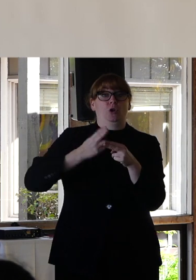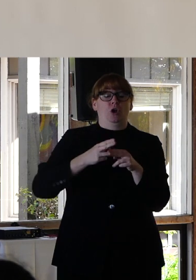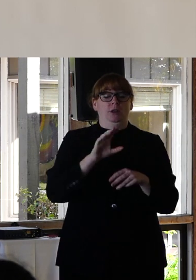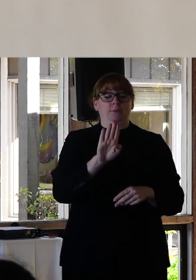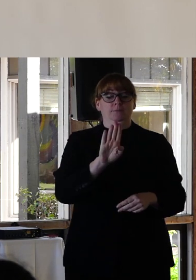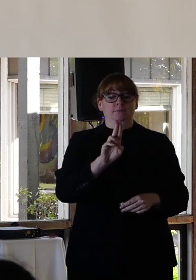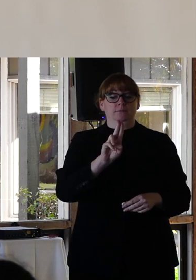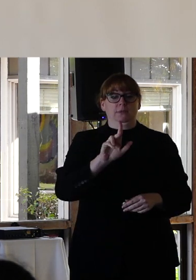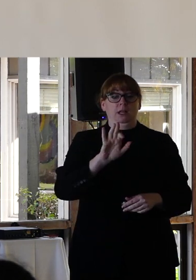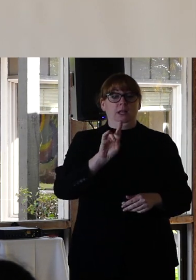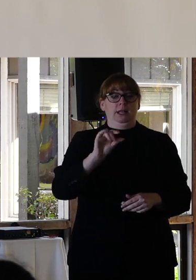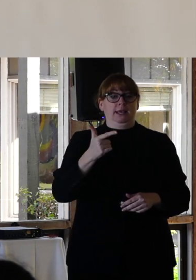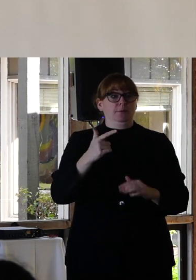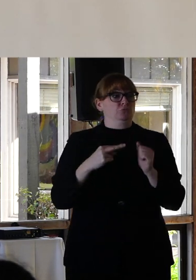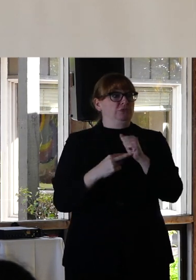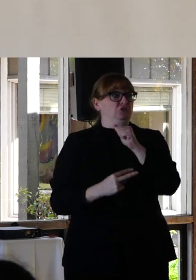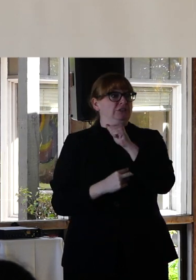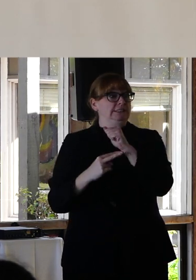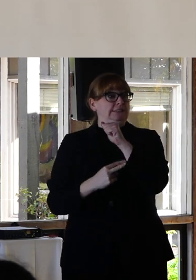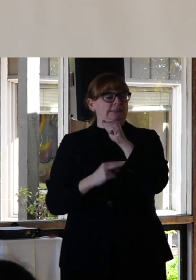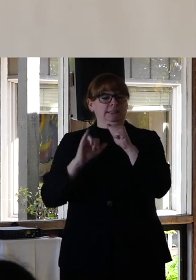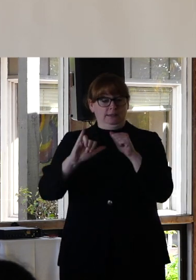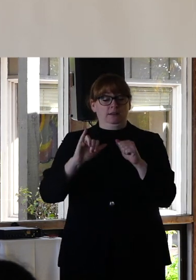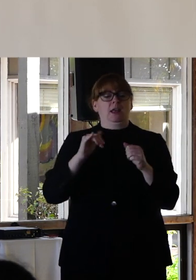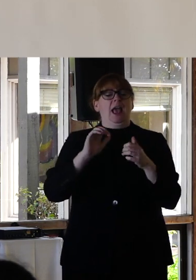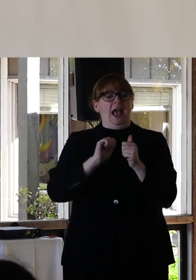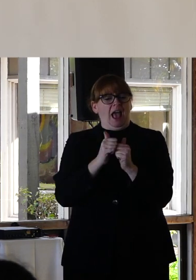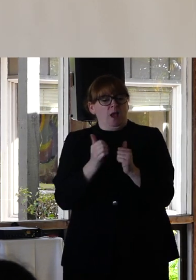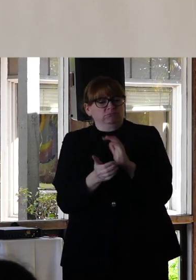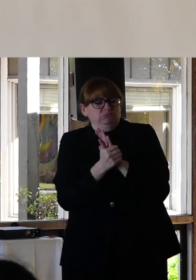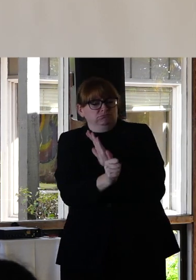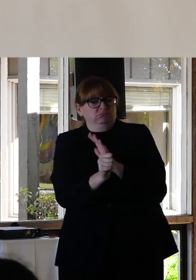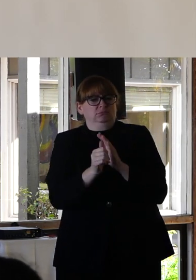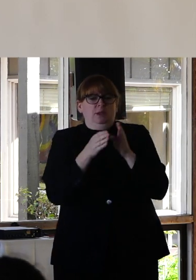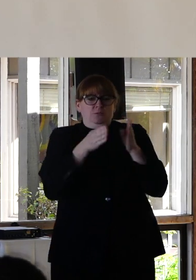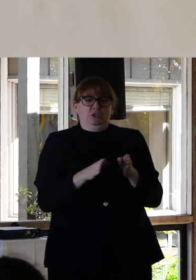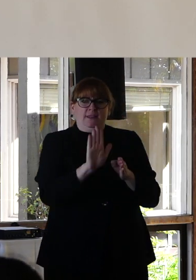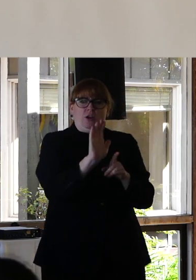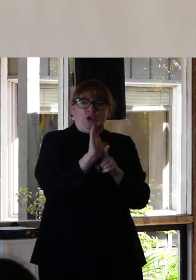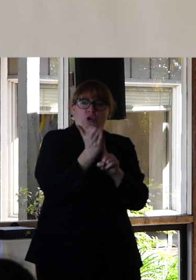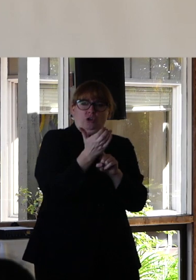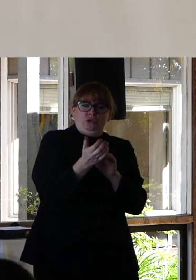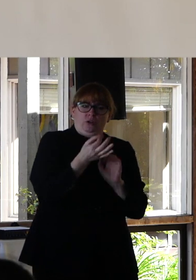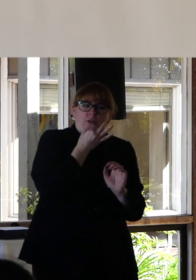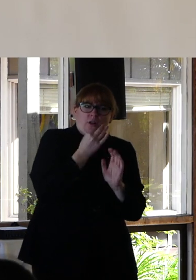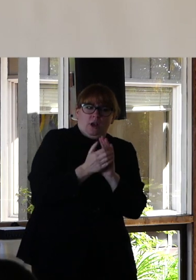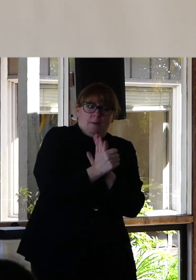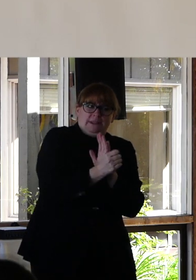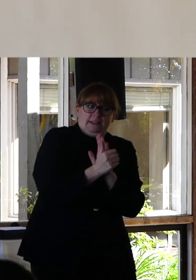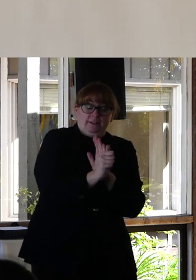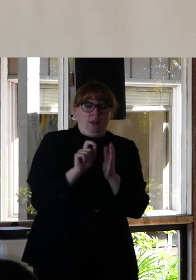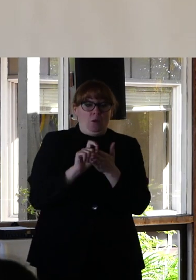an organization's cultural competence. The authors put forth six stages